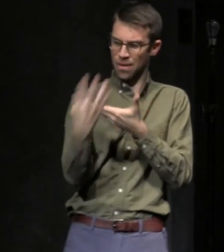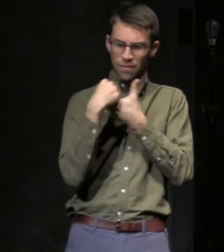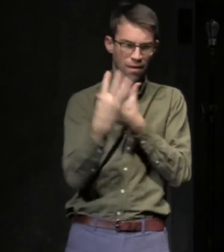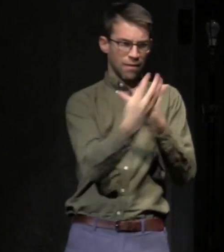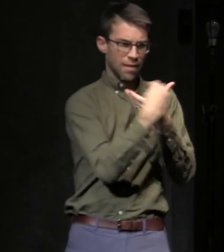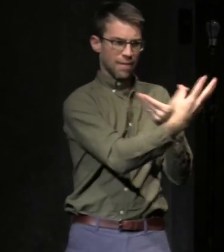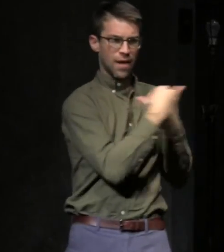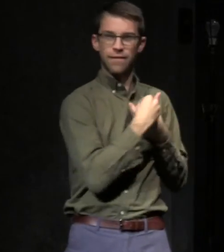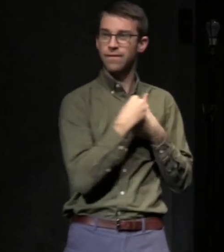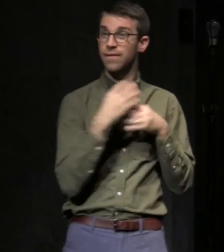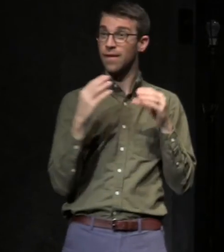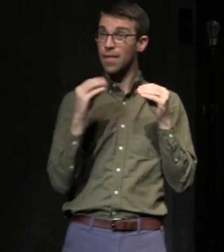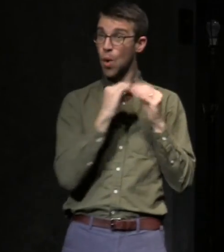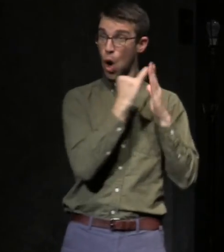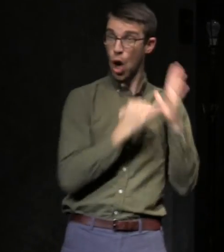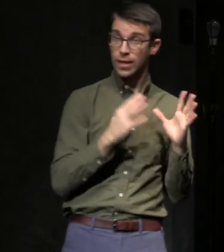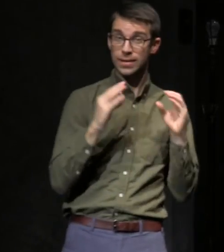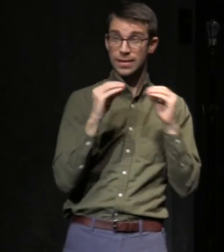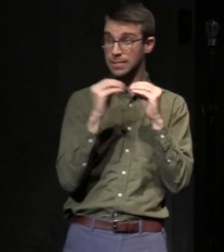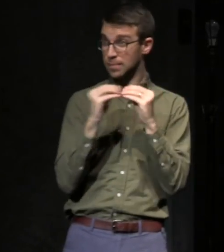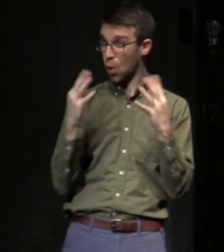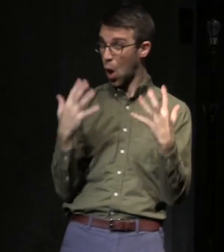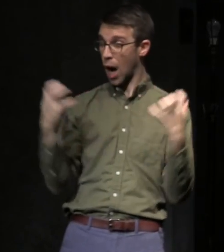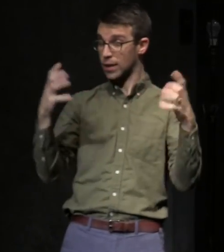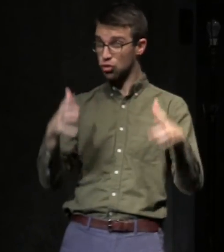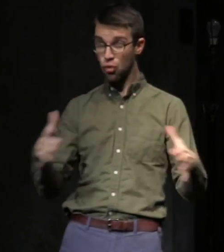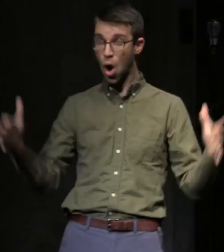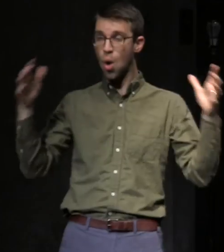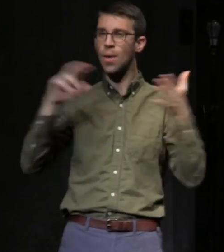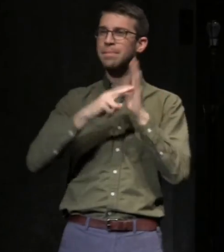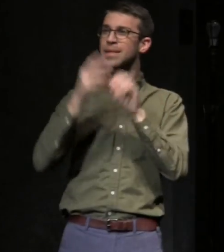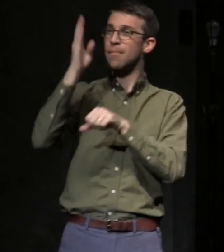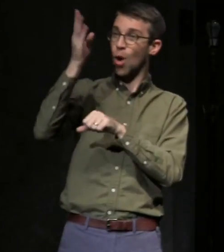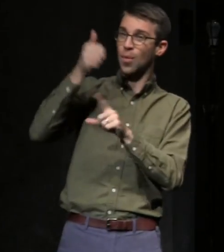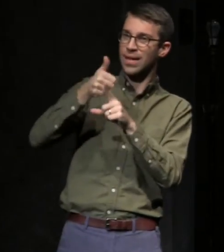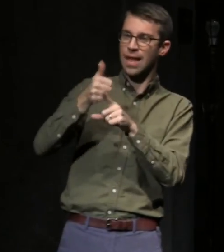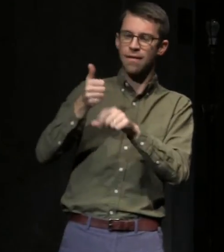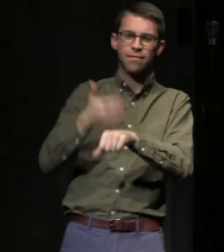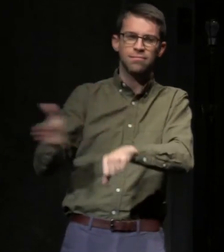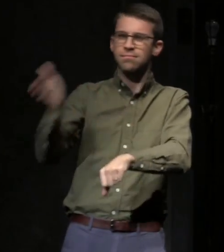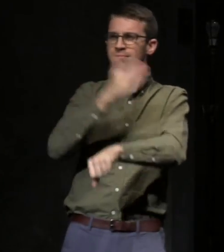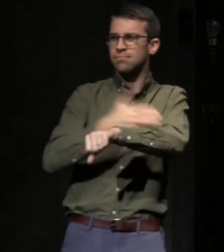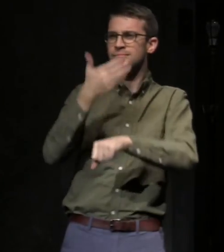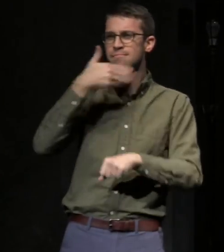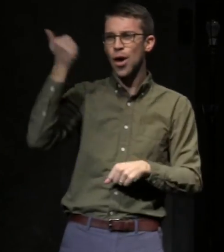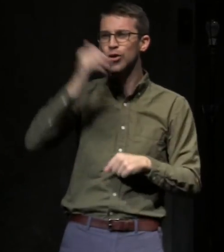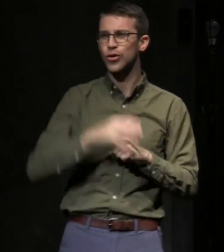the more audience members we have, the better Broadway becomes. My hope is that today after